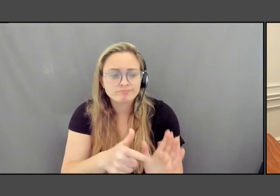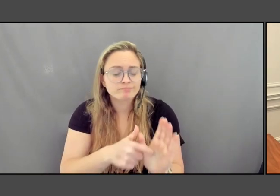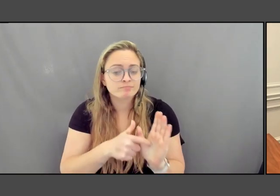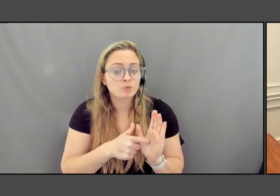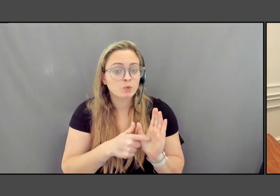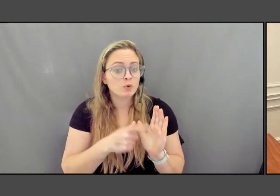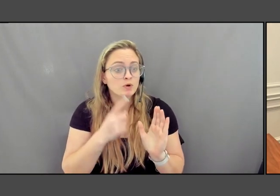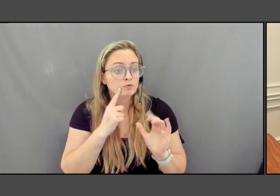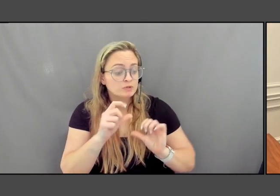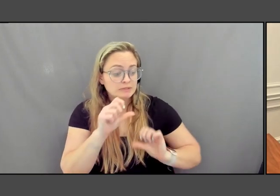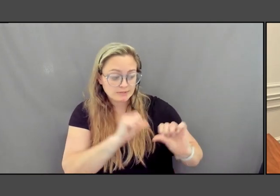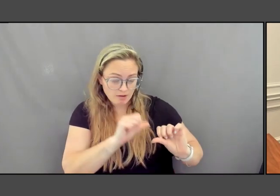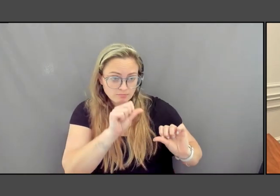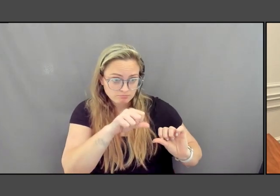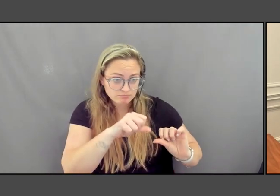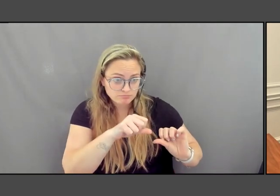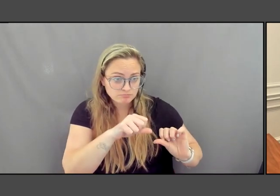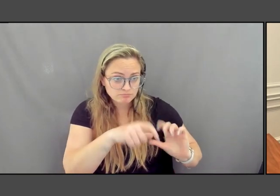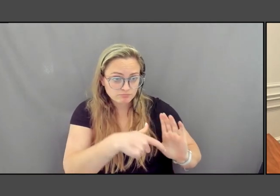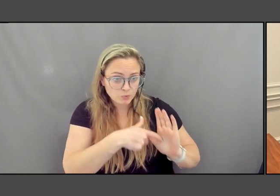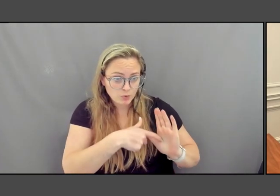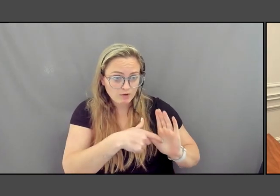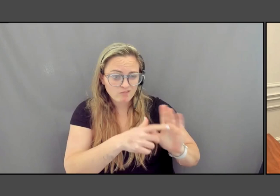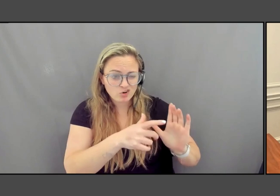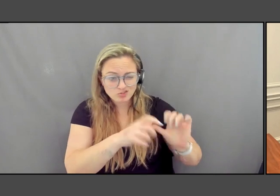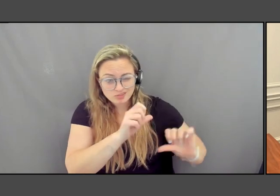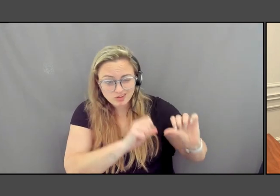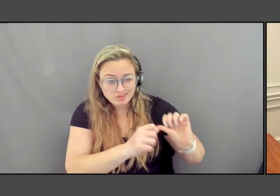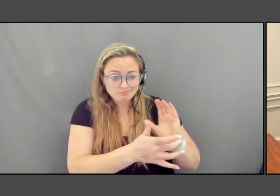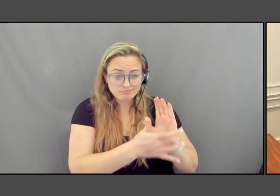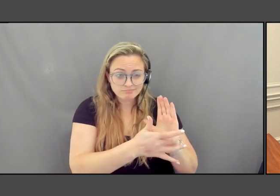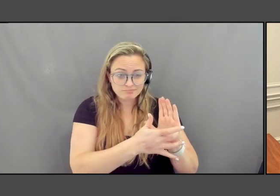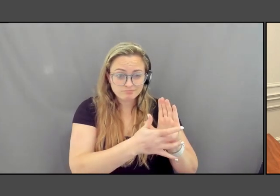and technological solutions that we need to deal with the warming planet,